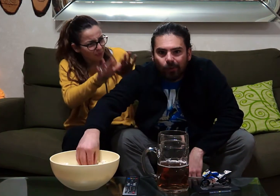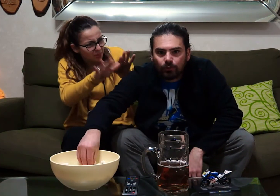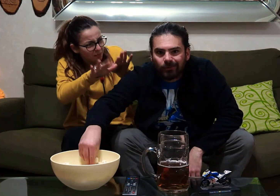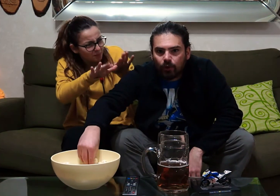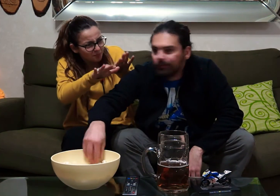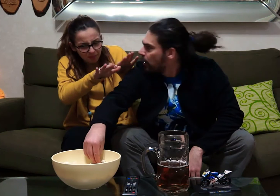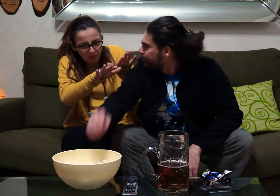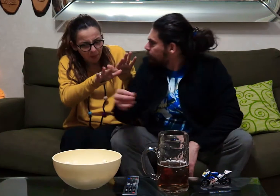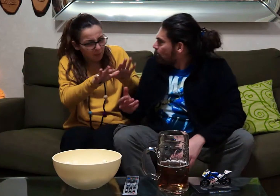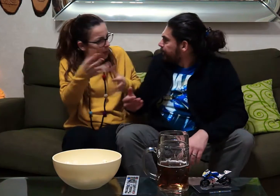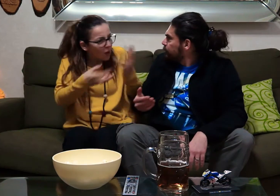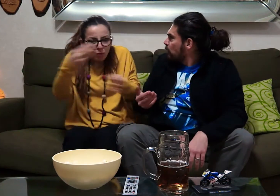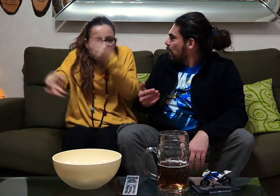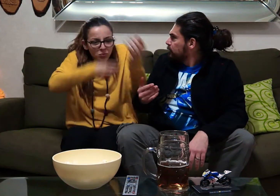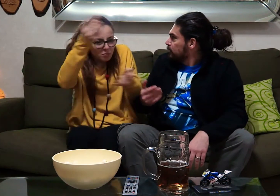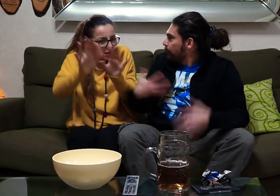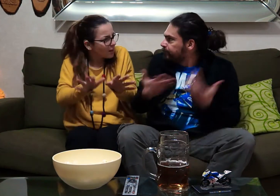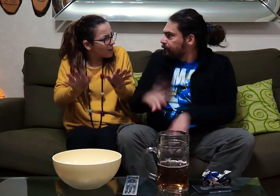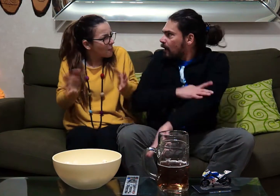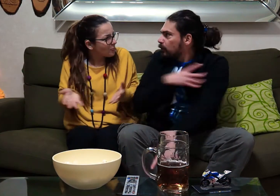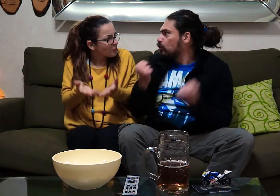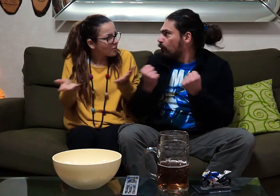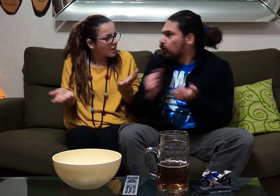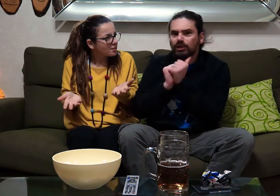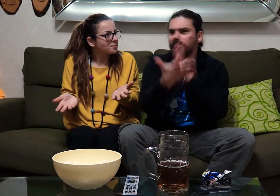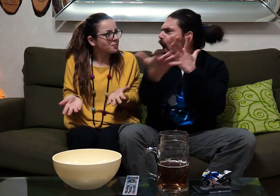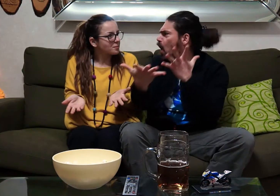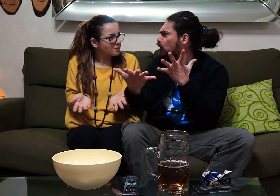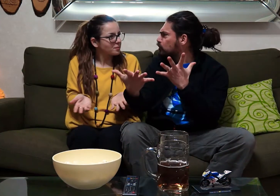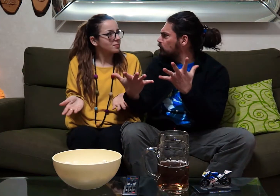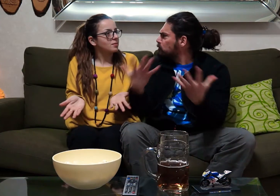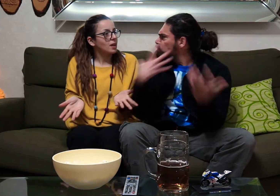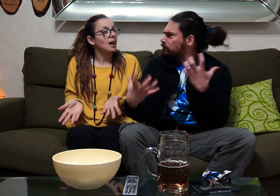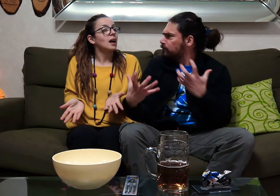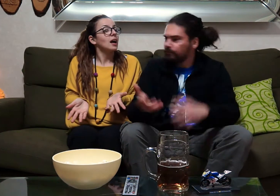but slowly, don't get too crazy. is the strong emotion for sport. than a show.